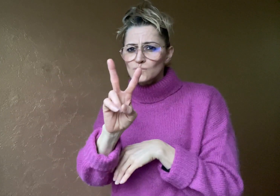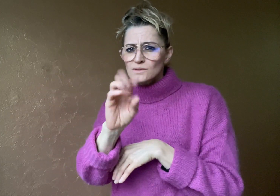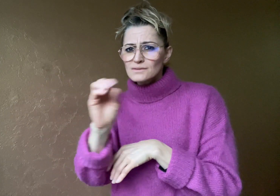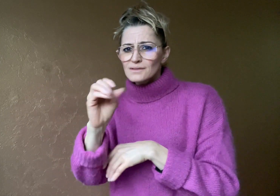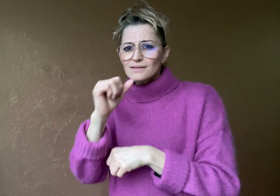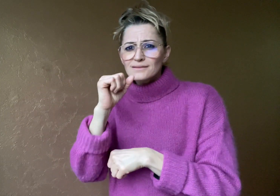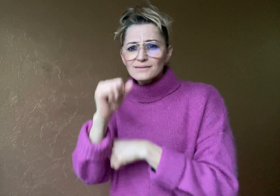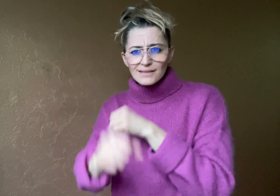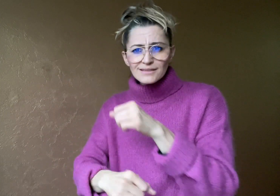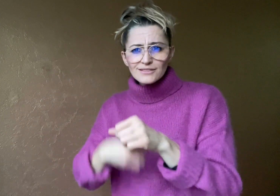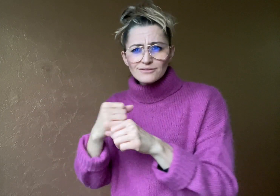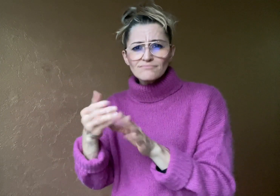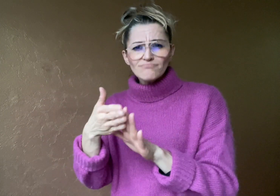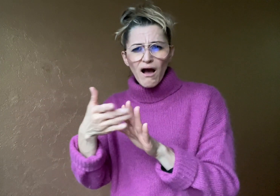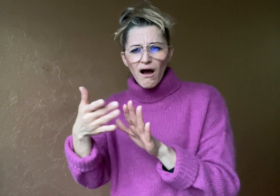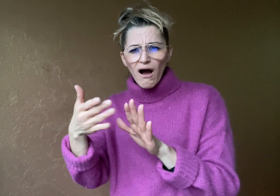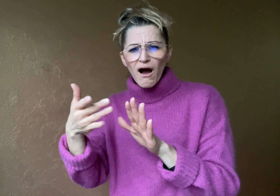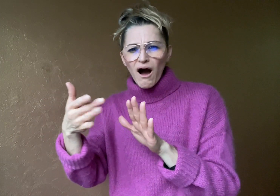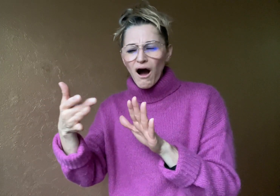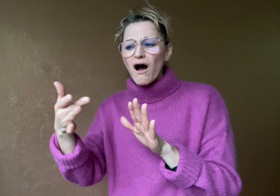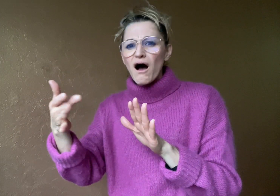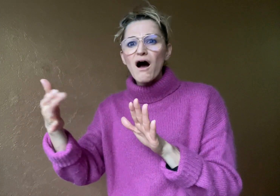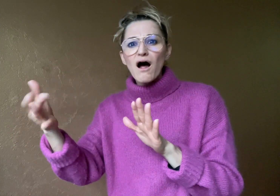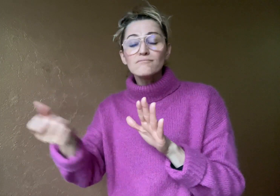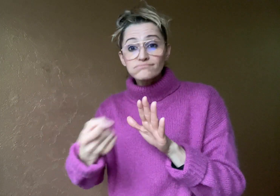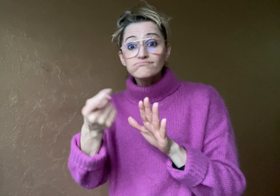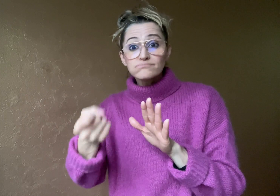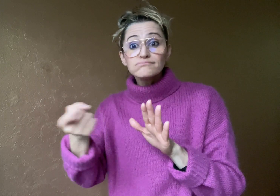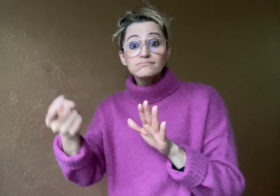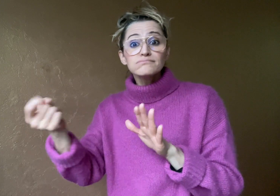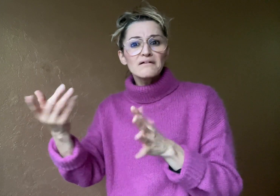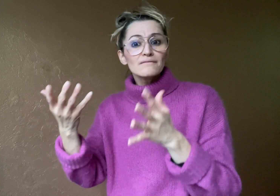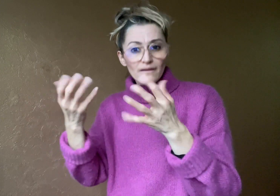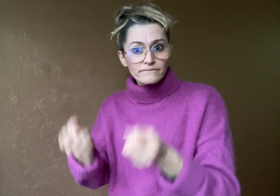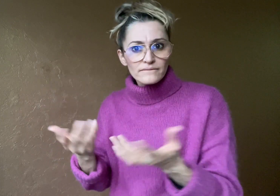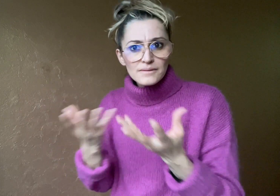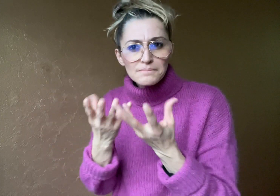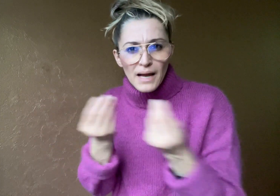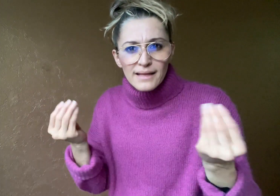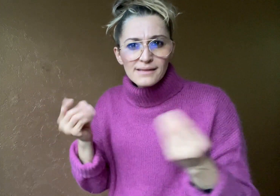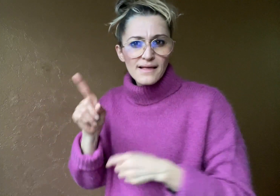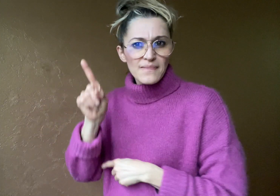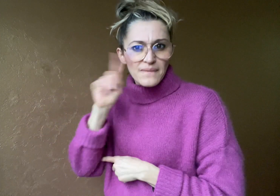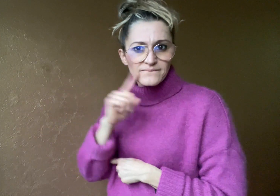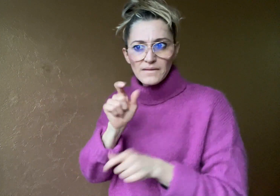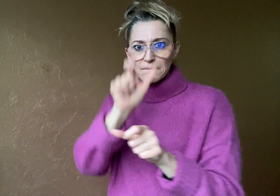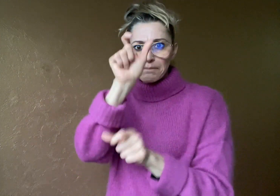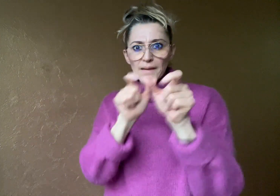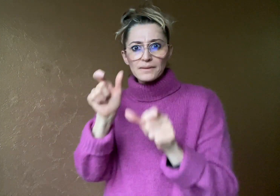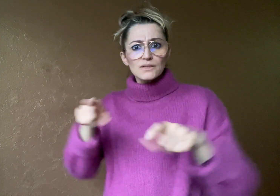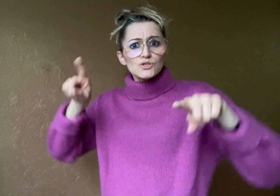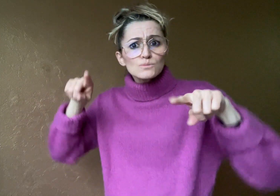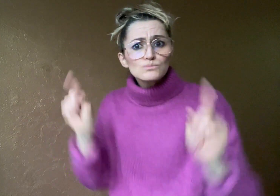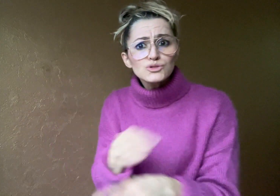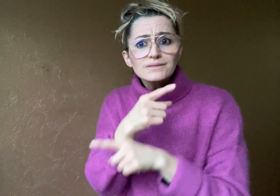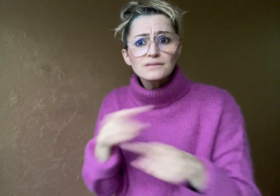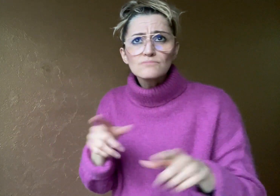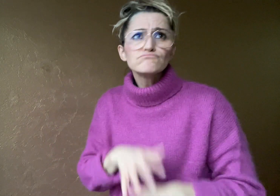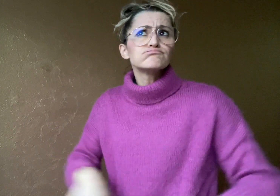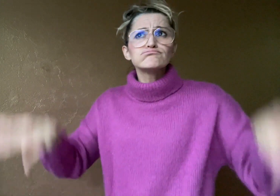many Deaf musicians around the world who play a variety